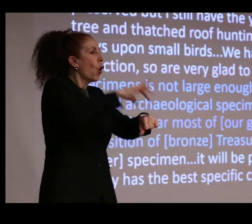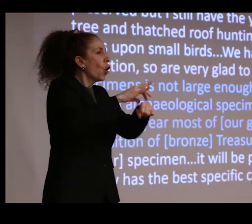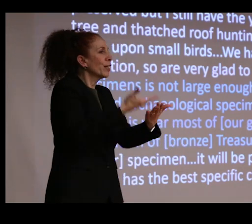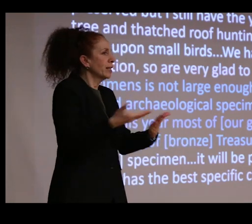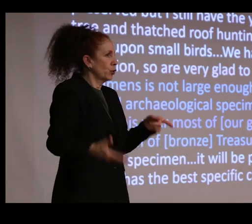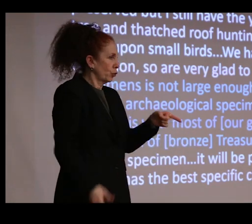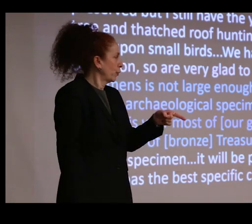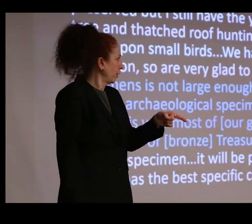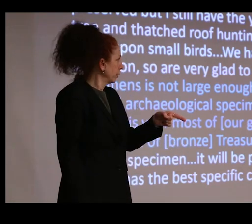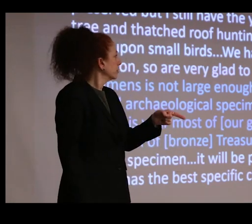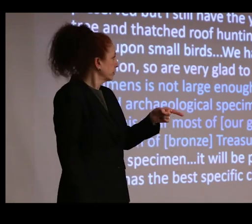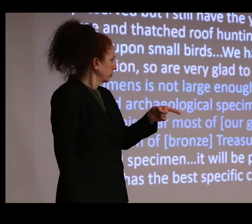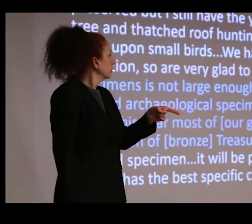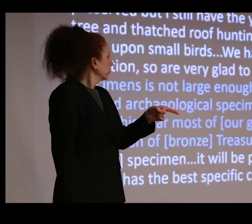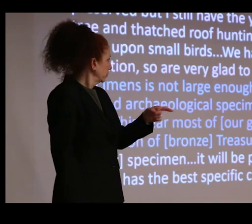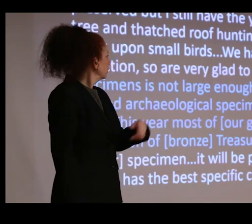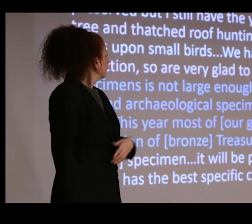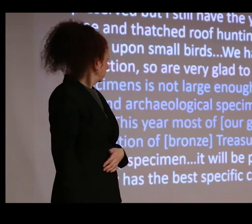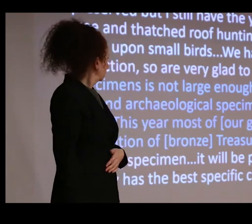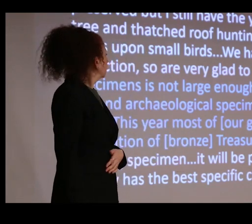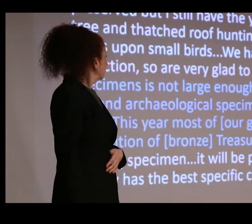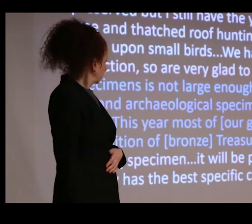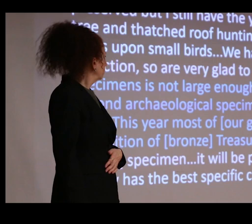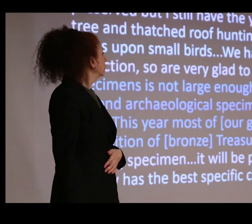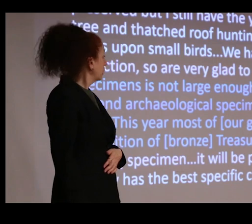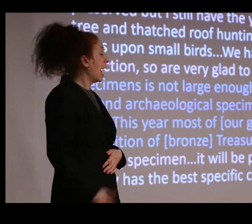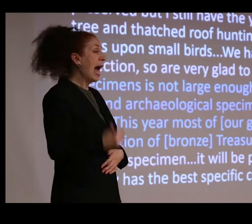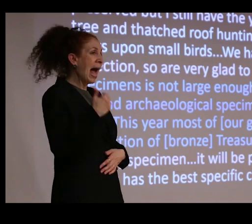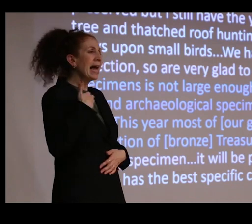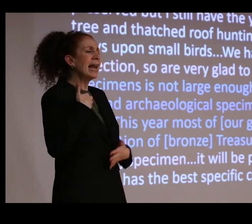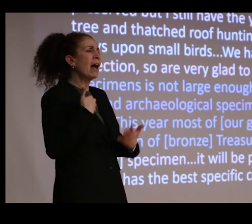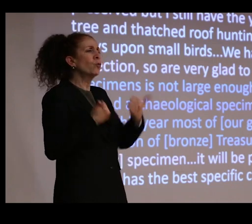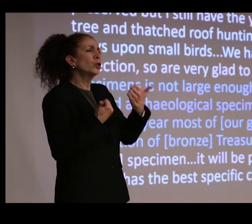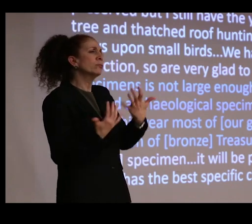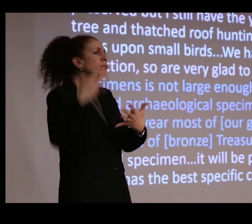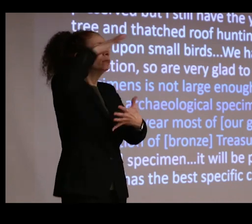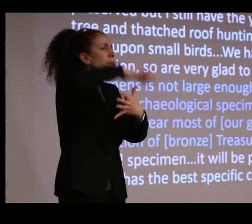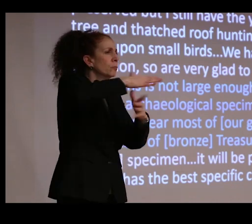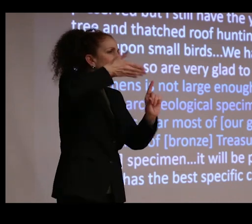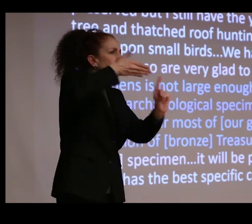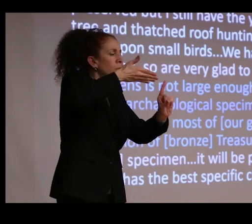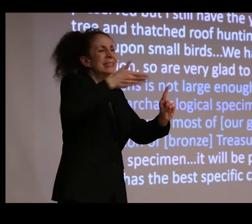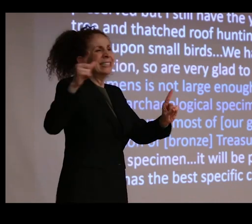And this suggests a hierarchy or preference for acquisition, one he's perhaps not that thrilled about.